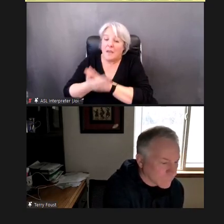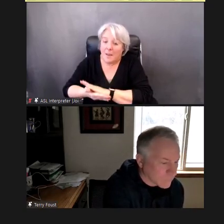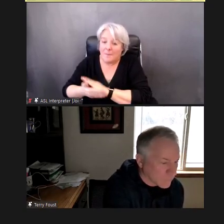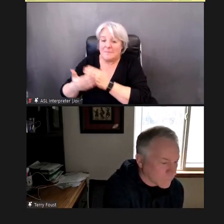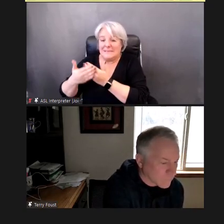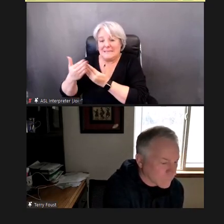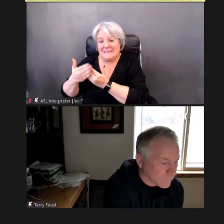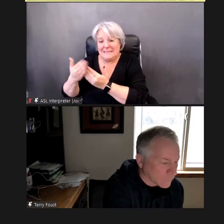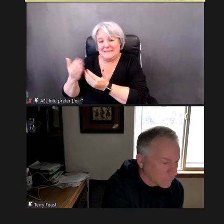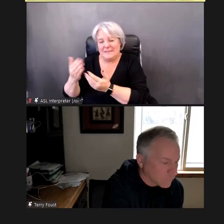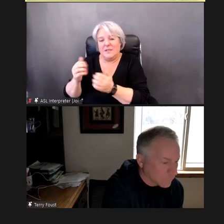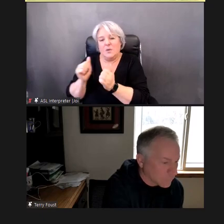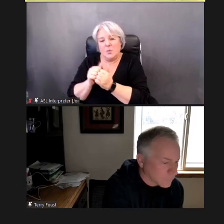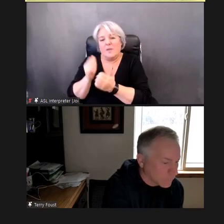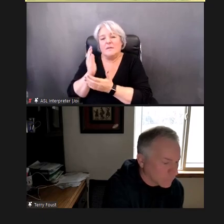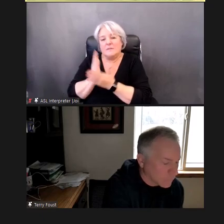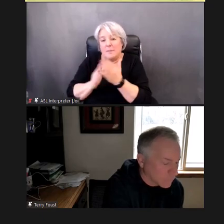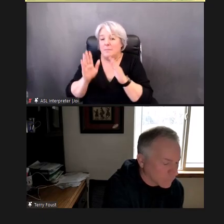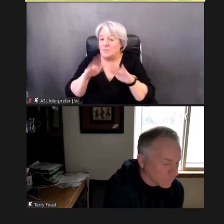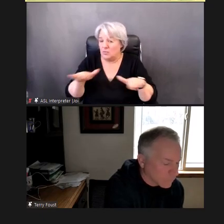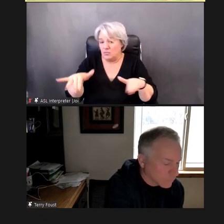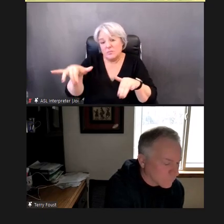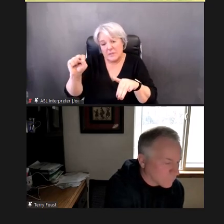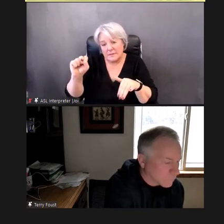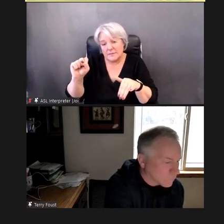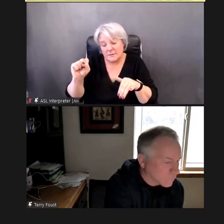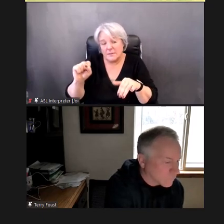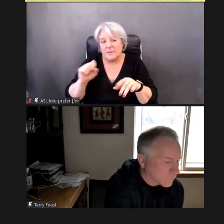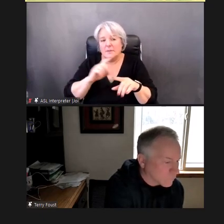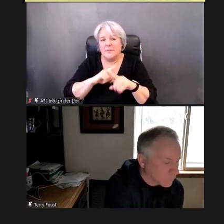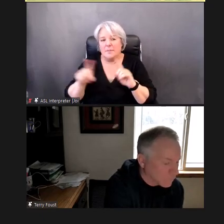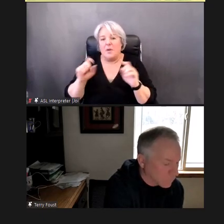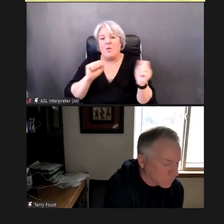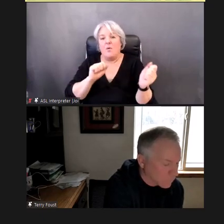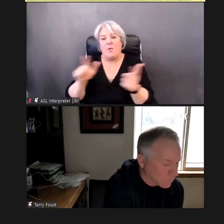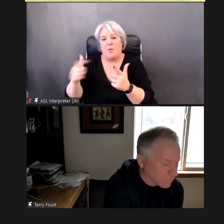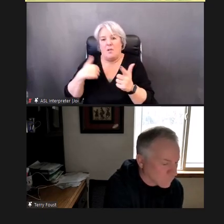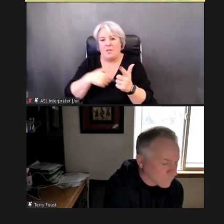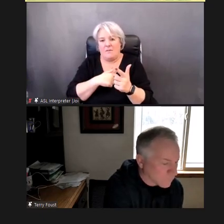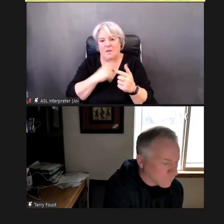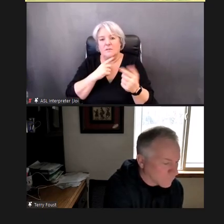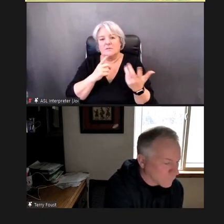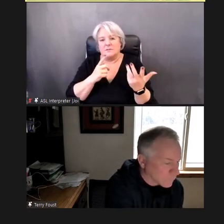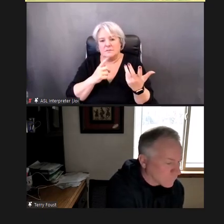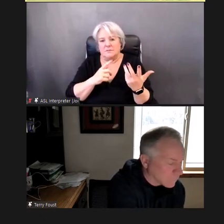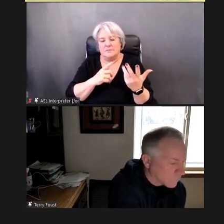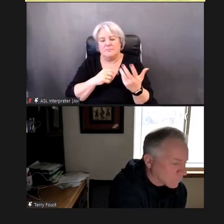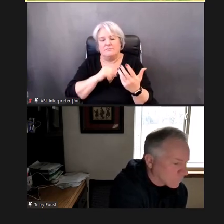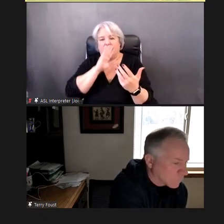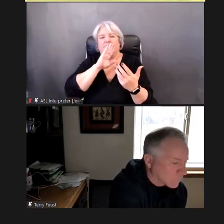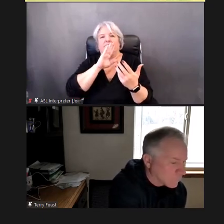but all of us run into experiences where we're challenged.